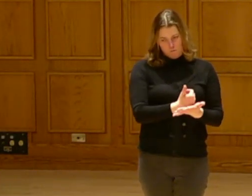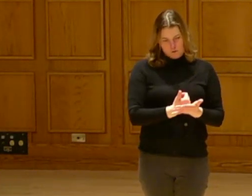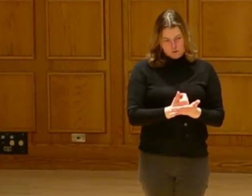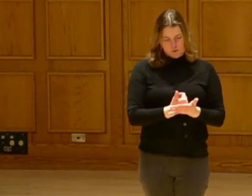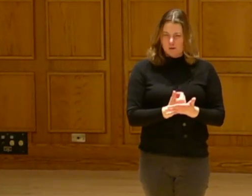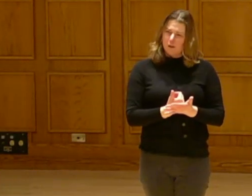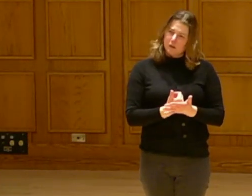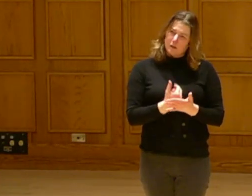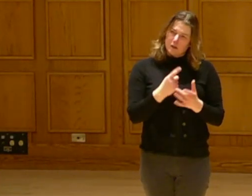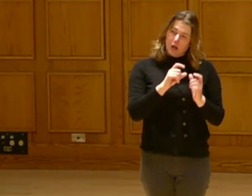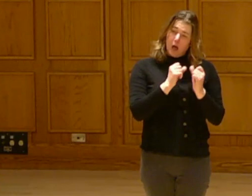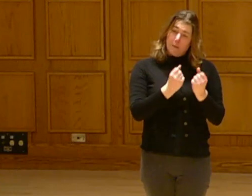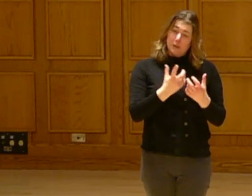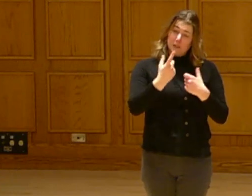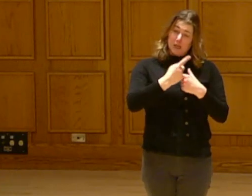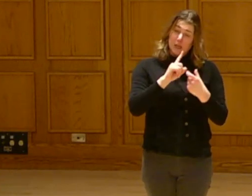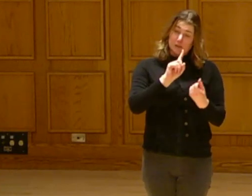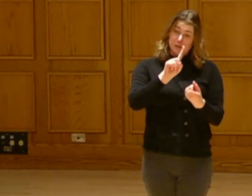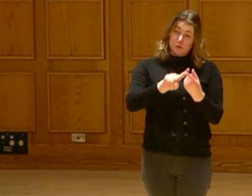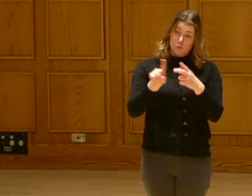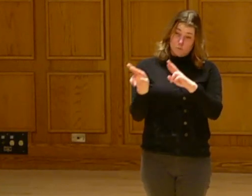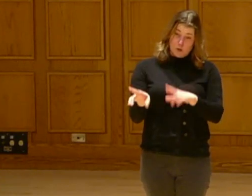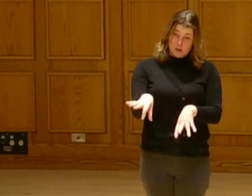look like.